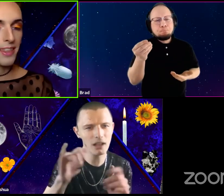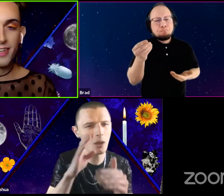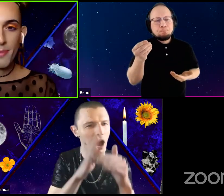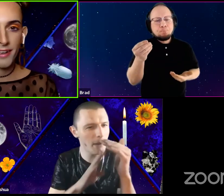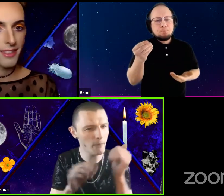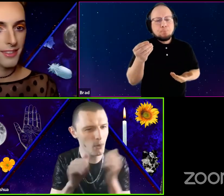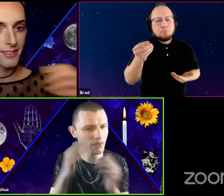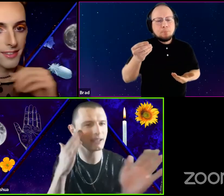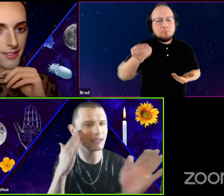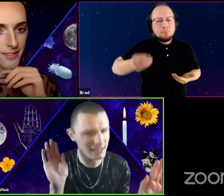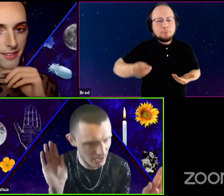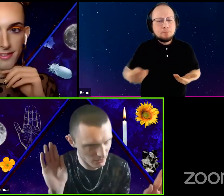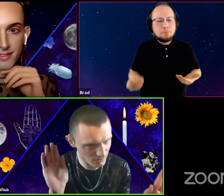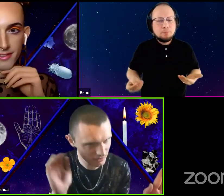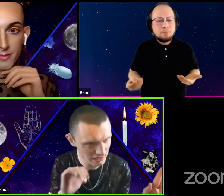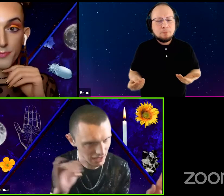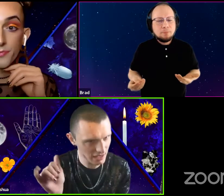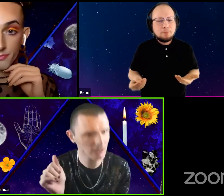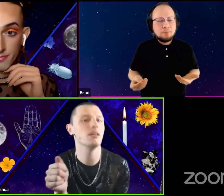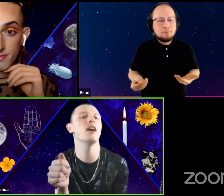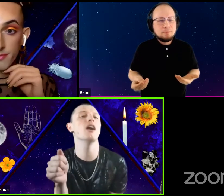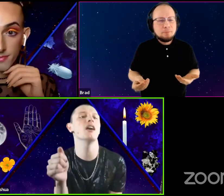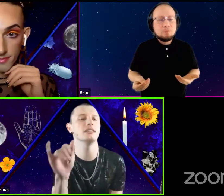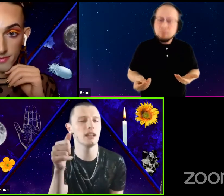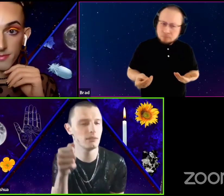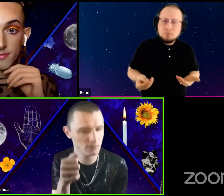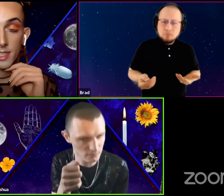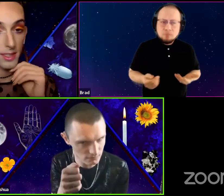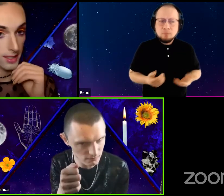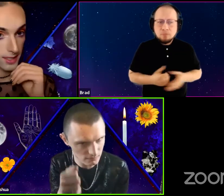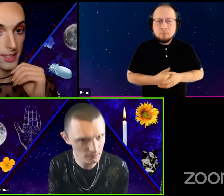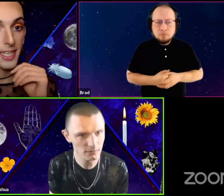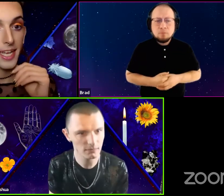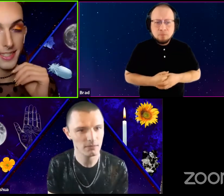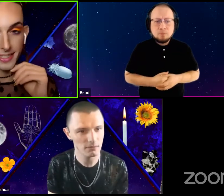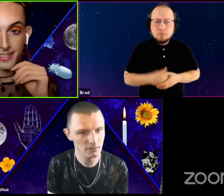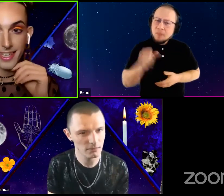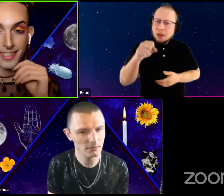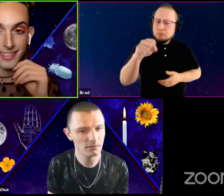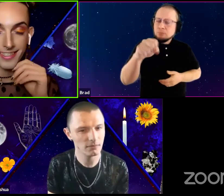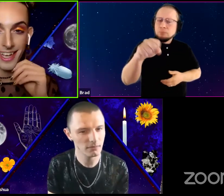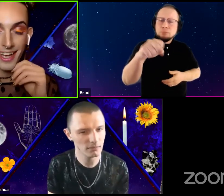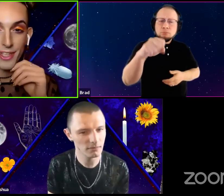But he's also humble with his head down. He's not like huh huh. He's like. Yes, yes, yes, yes.